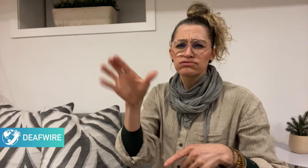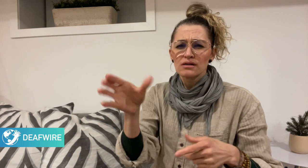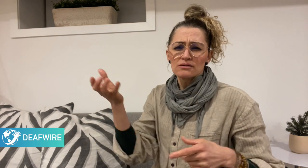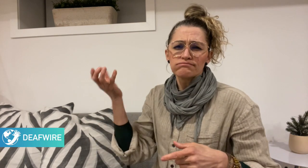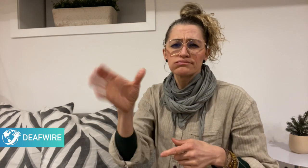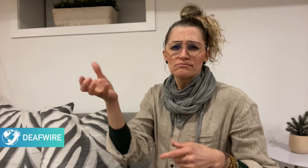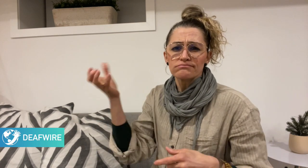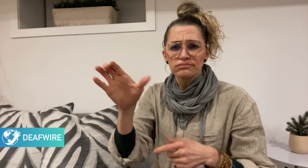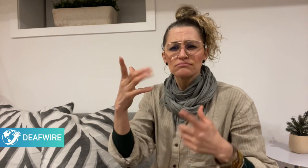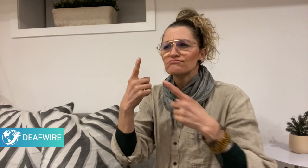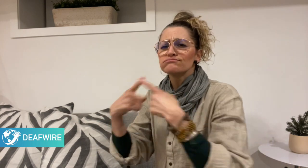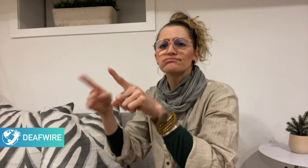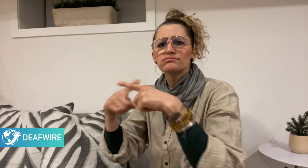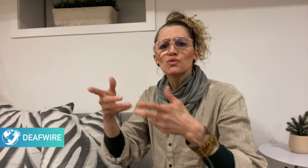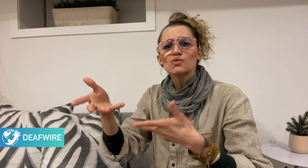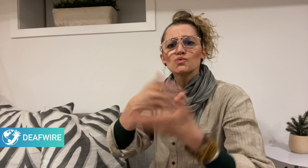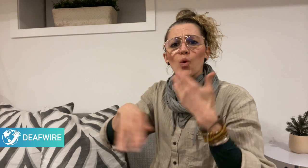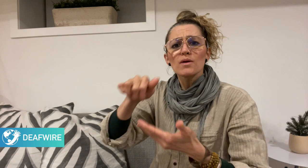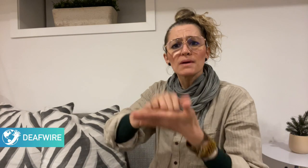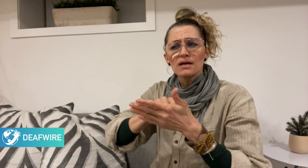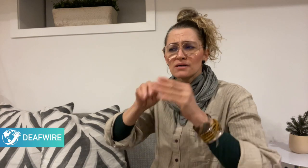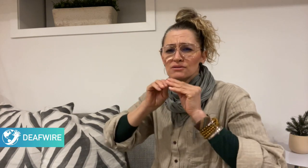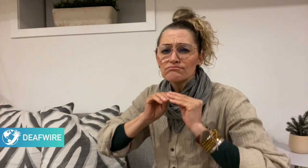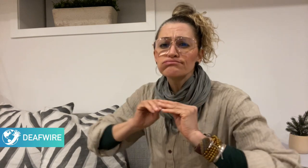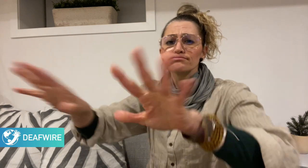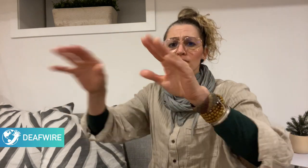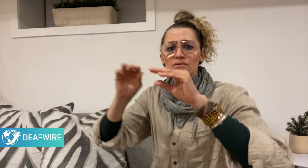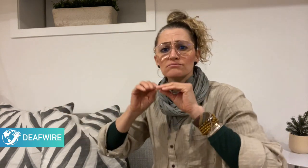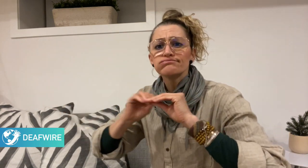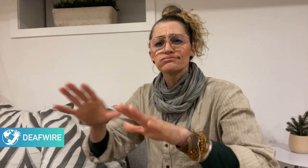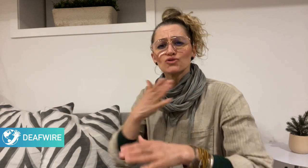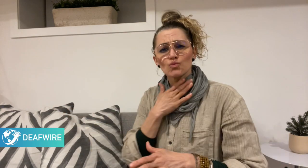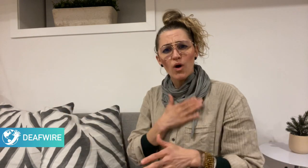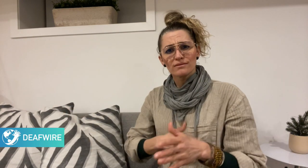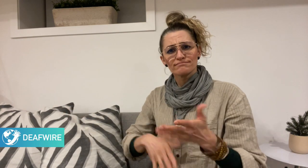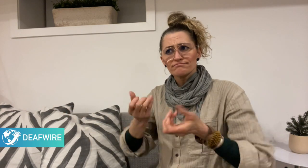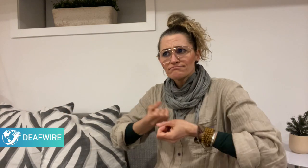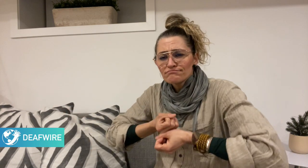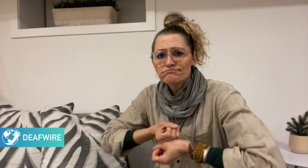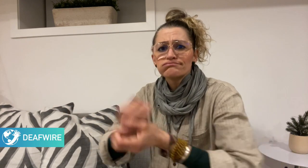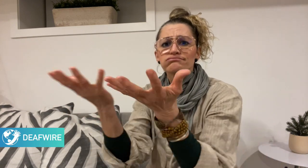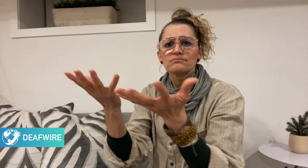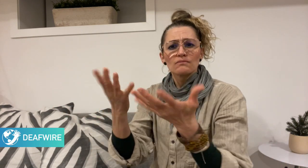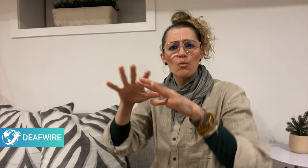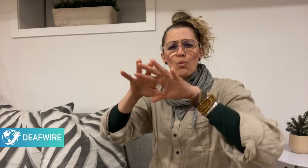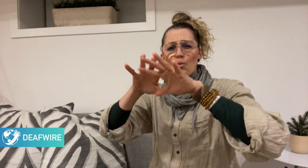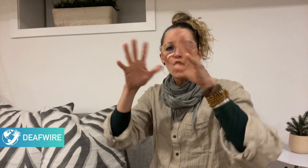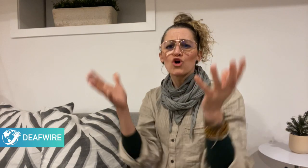sharing important information about how to get aid.